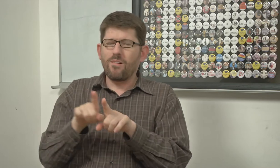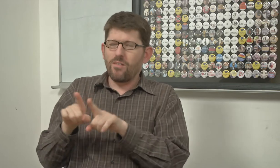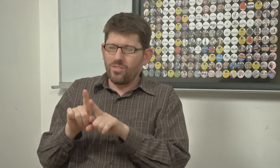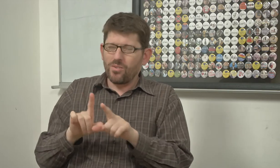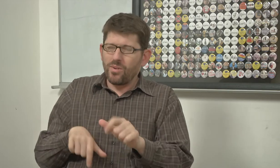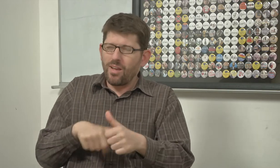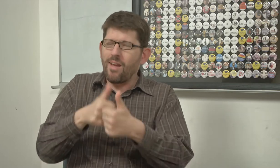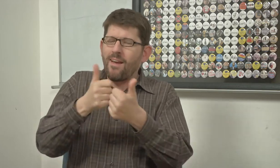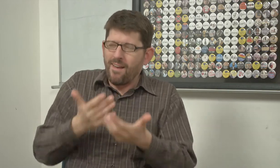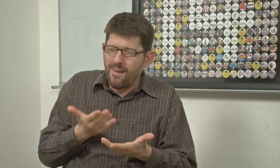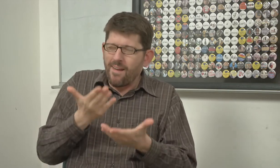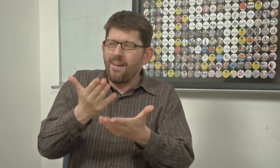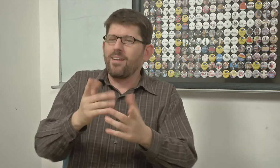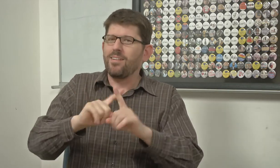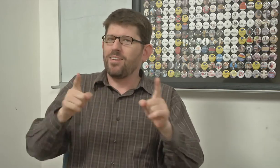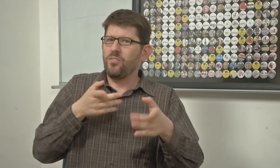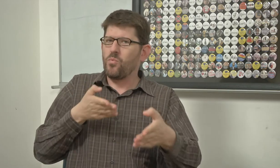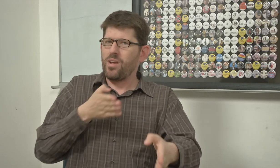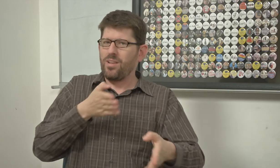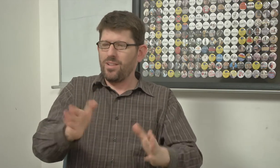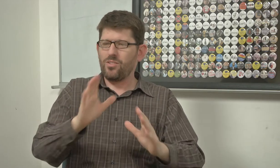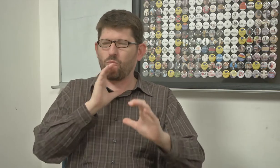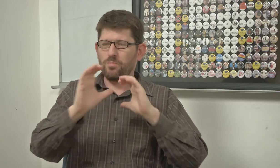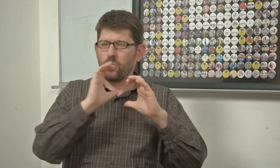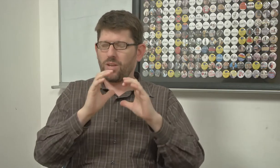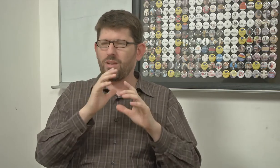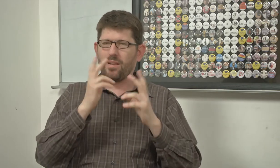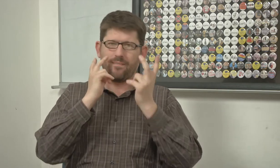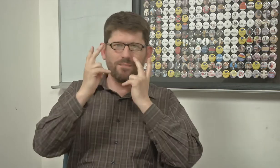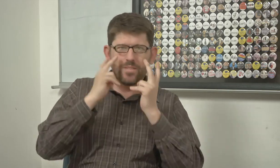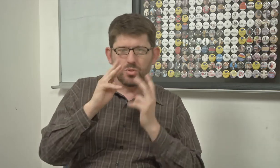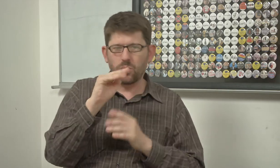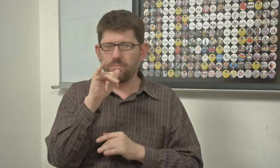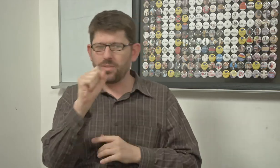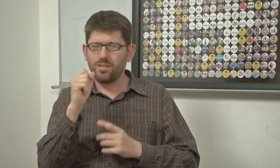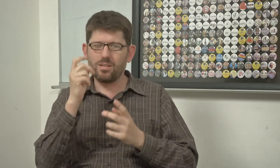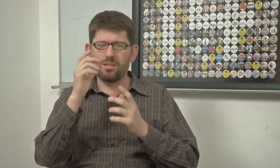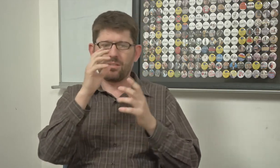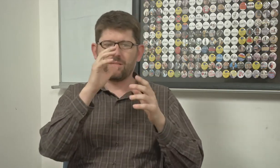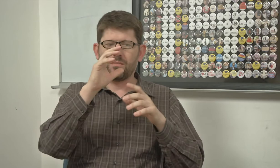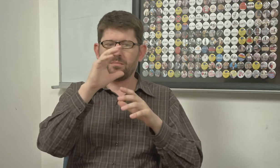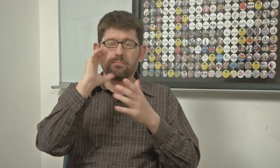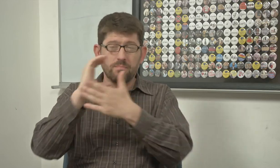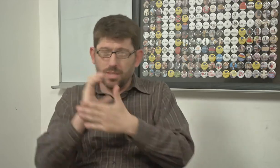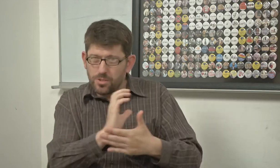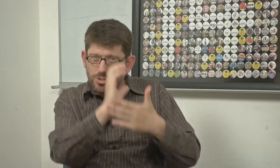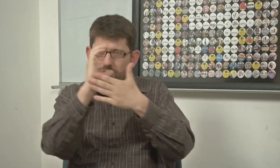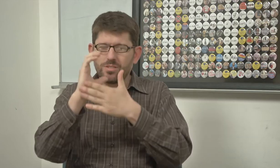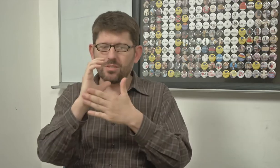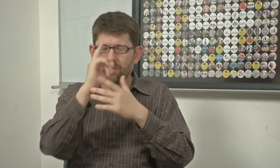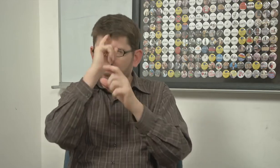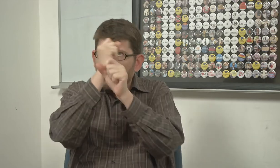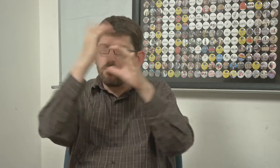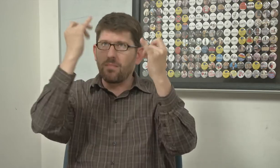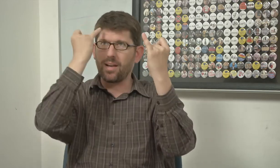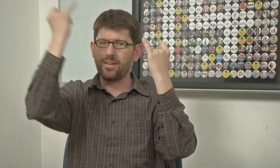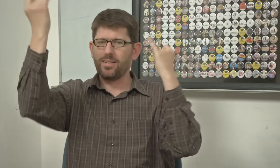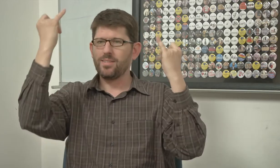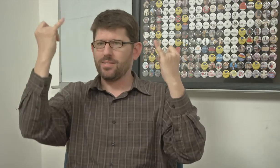Also it gives them a different way to communicate with visual media and images to expand on ideas.